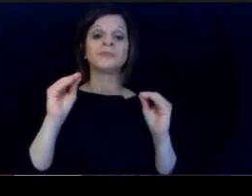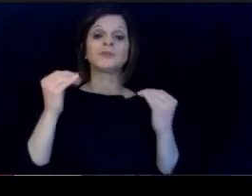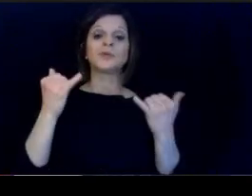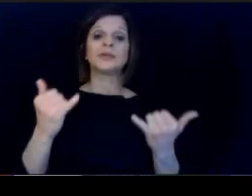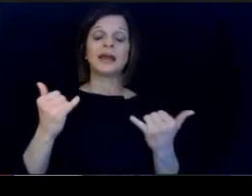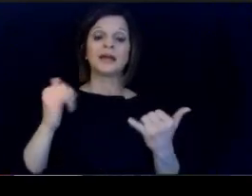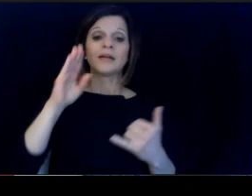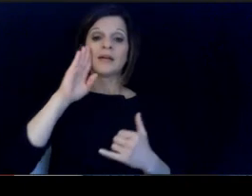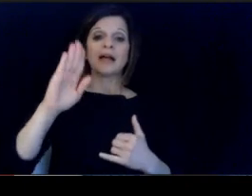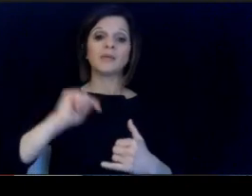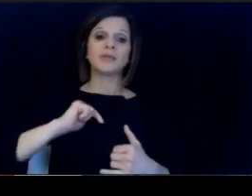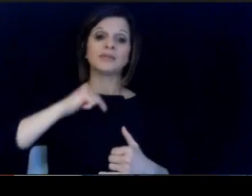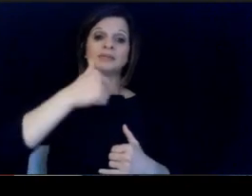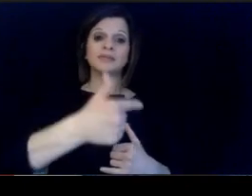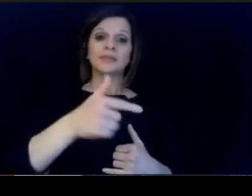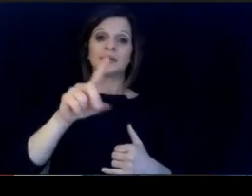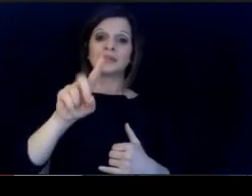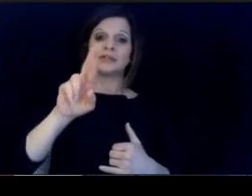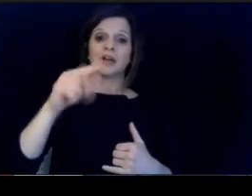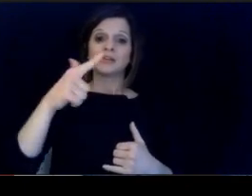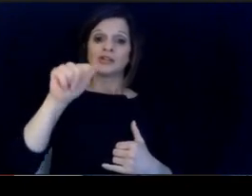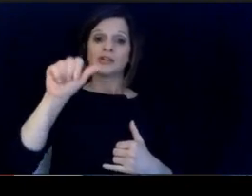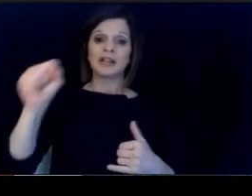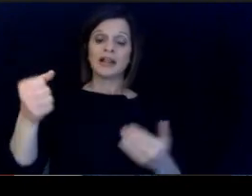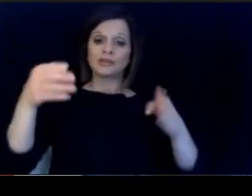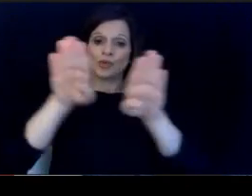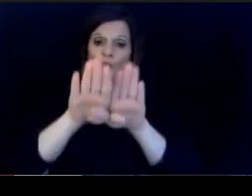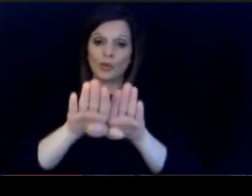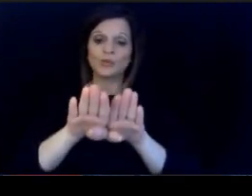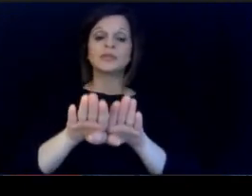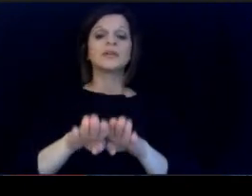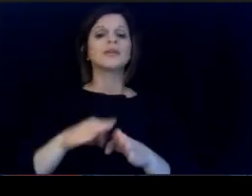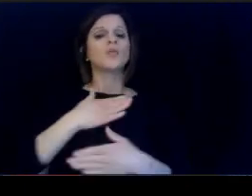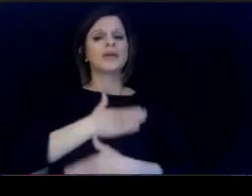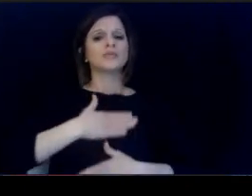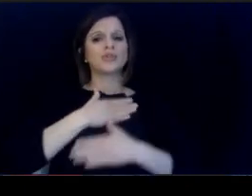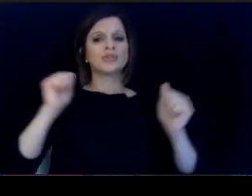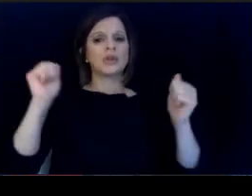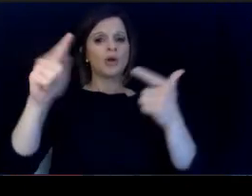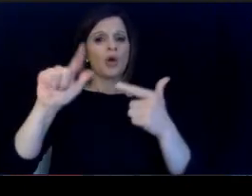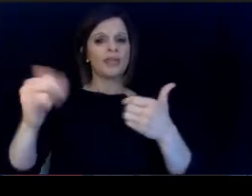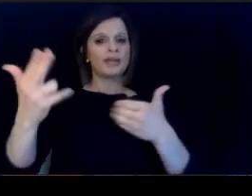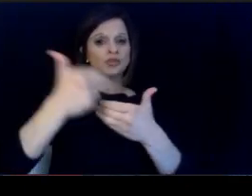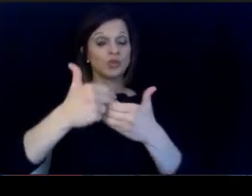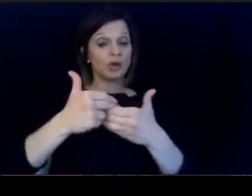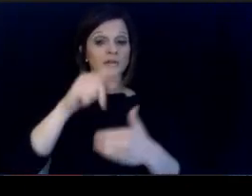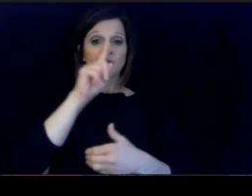so I will let Doctor Glass close this out. We appreciate those of you who have joined us. Looks like we had about.